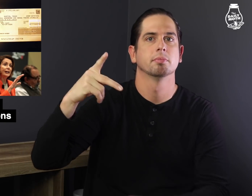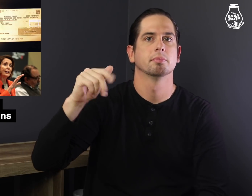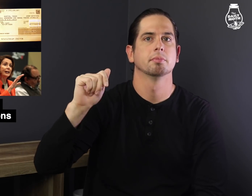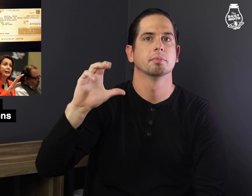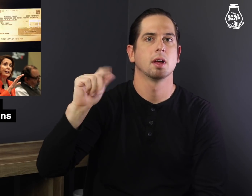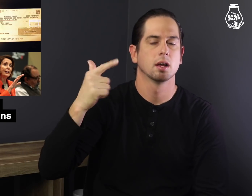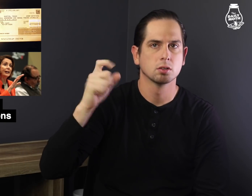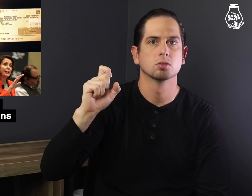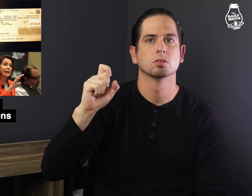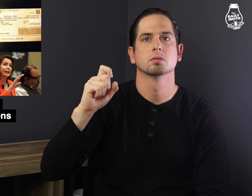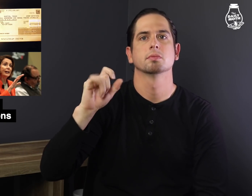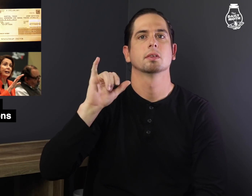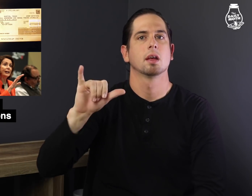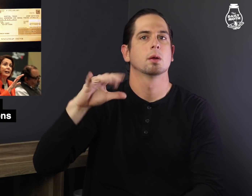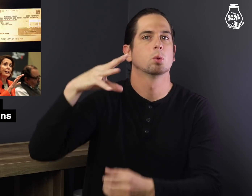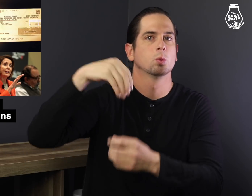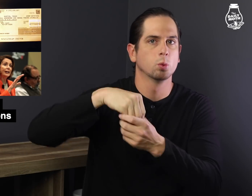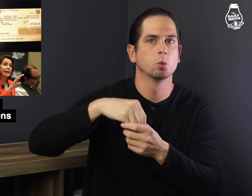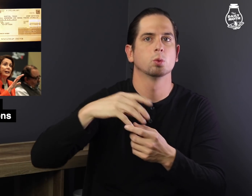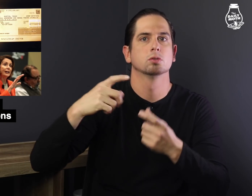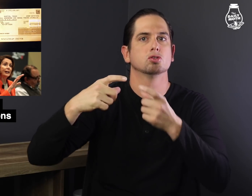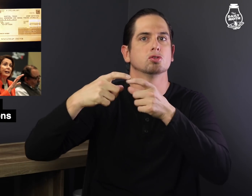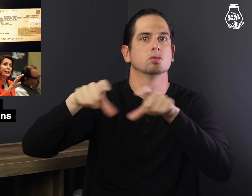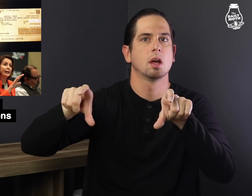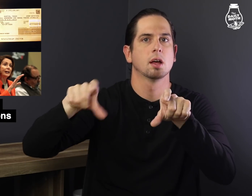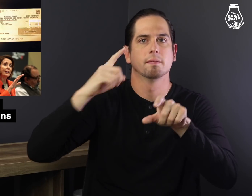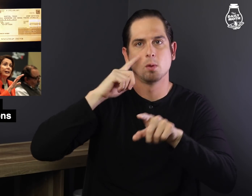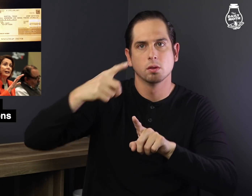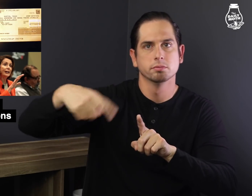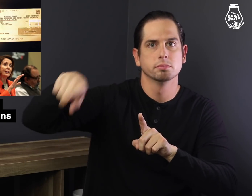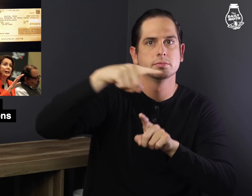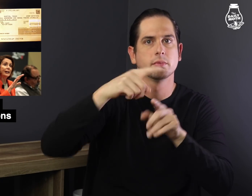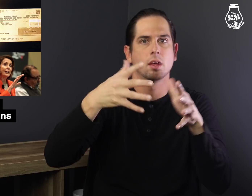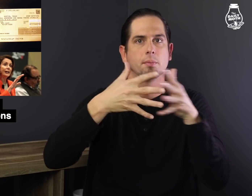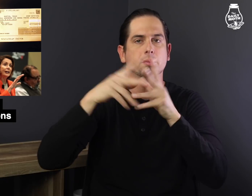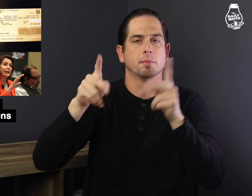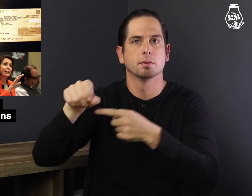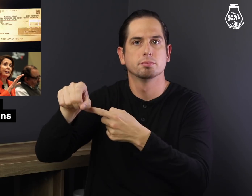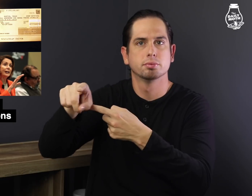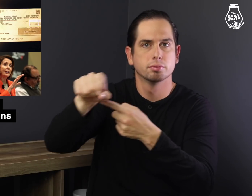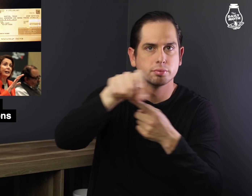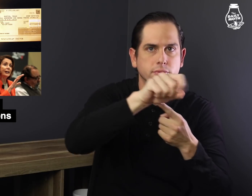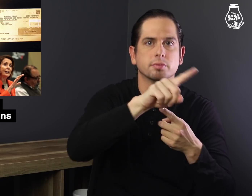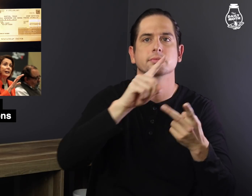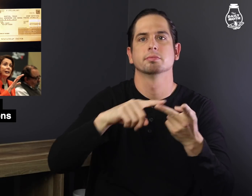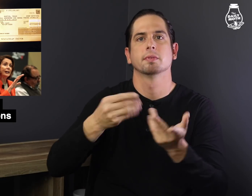package that includes direct check payments for Americans,